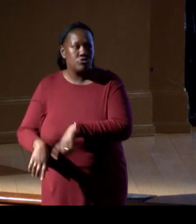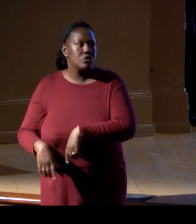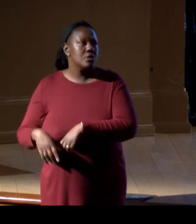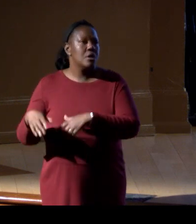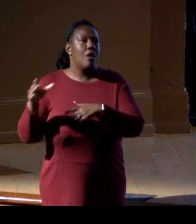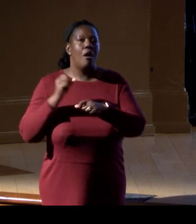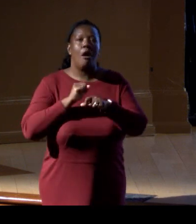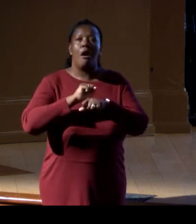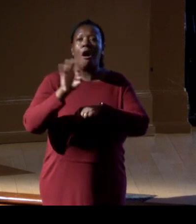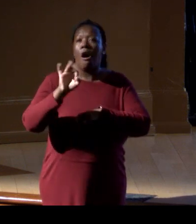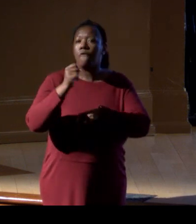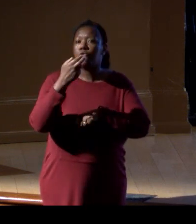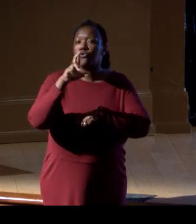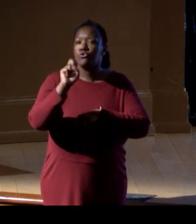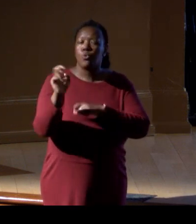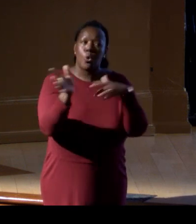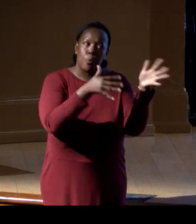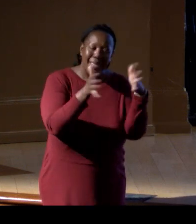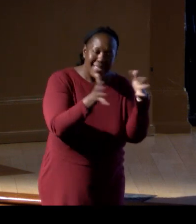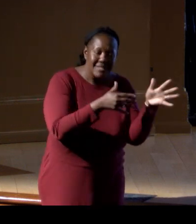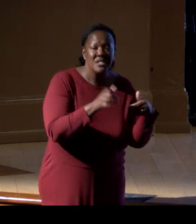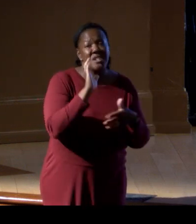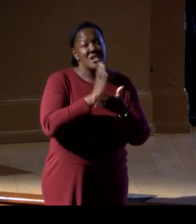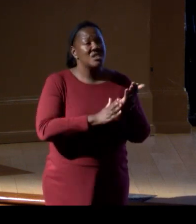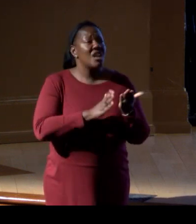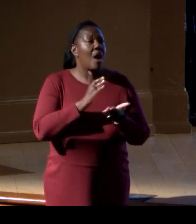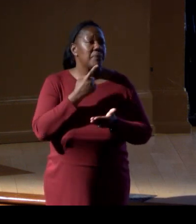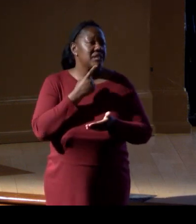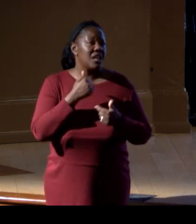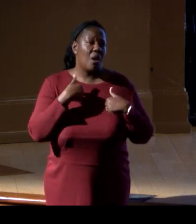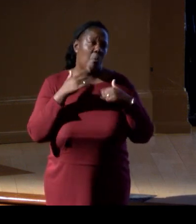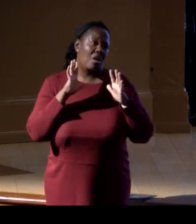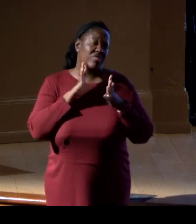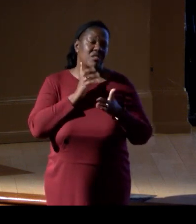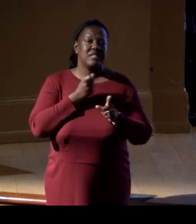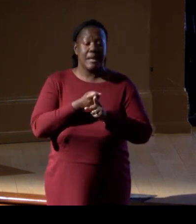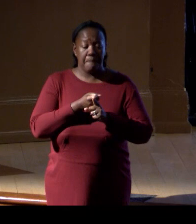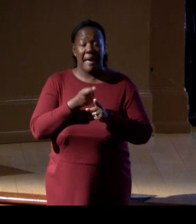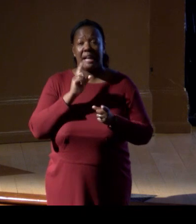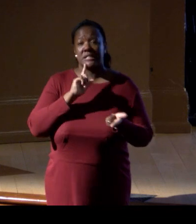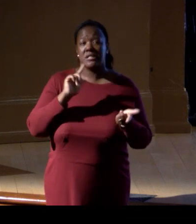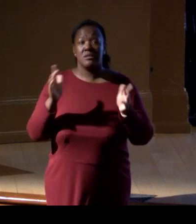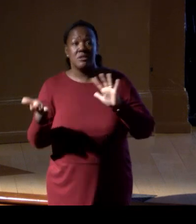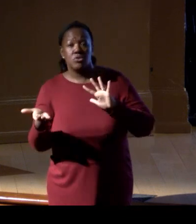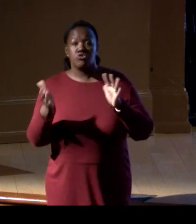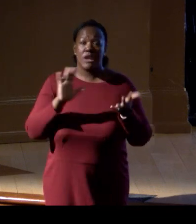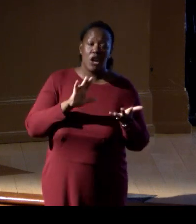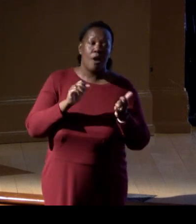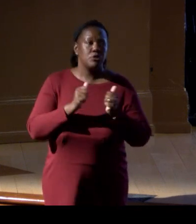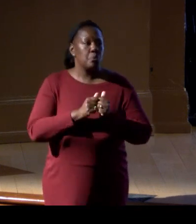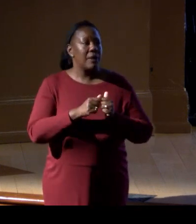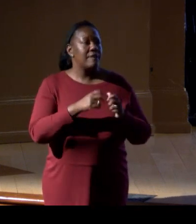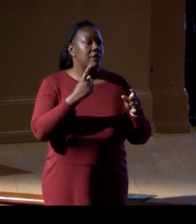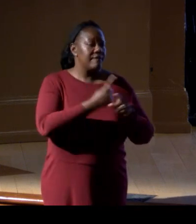which some can argue in this room there's impacts and trade-offs with conventional and renewable energy.